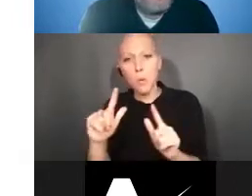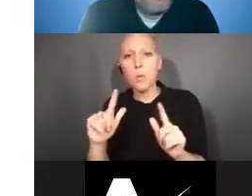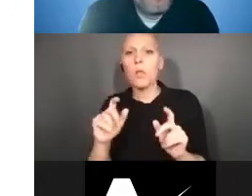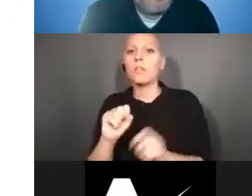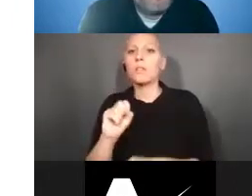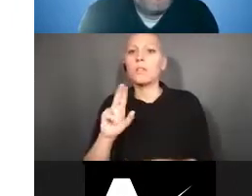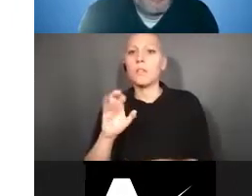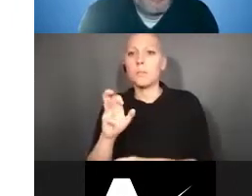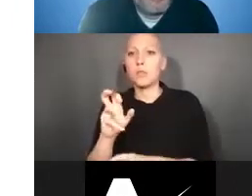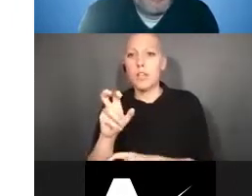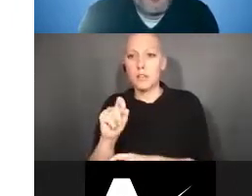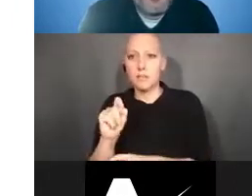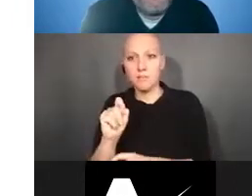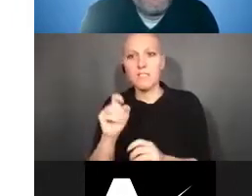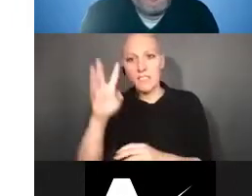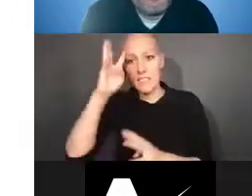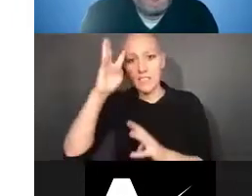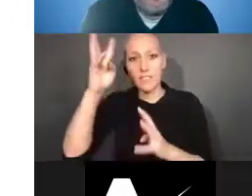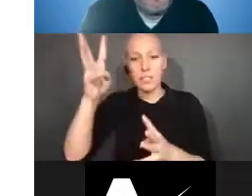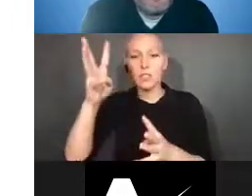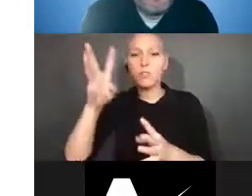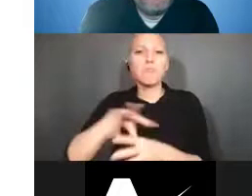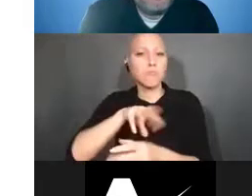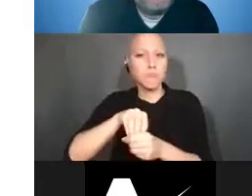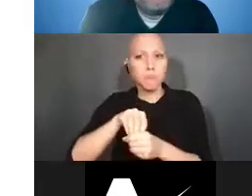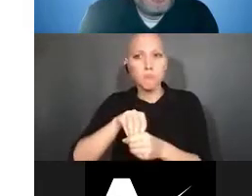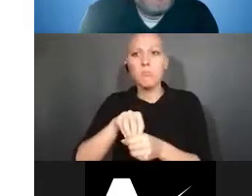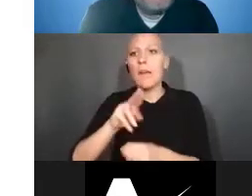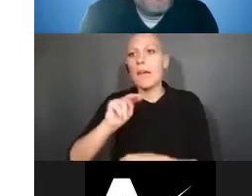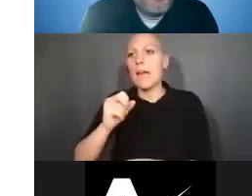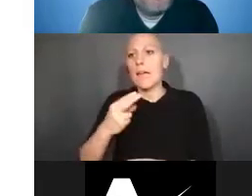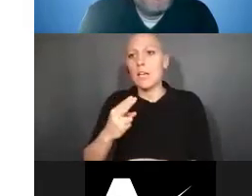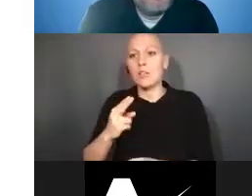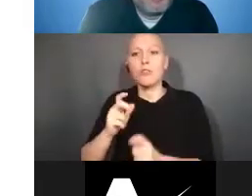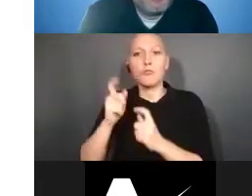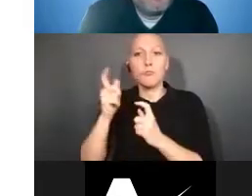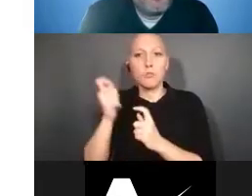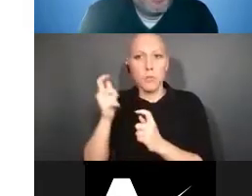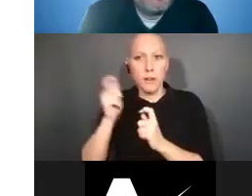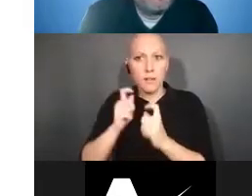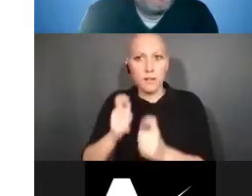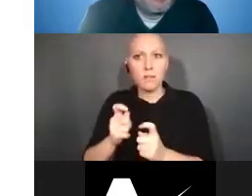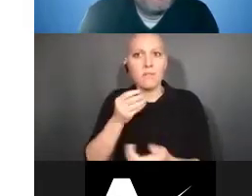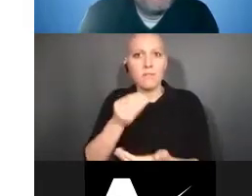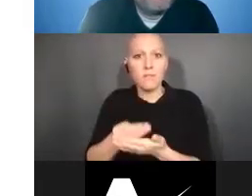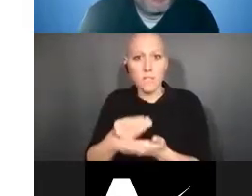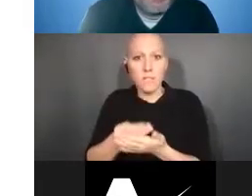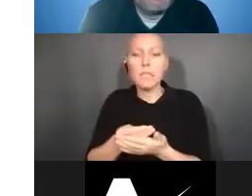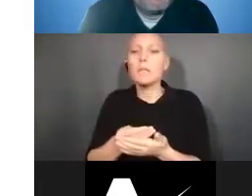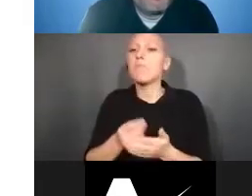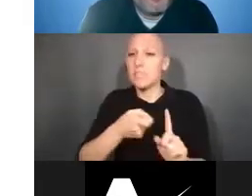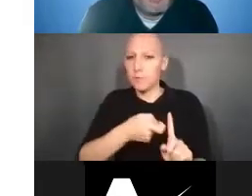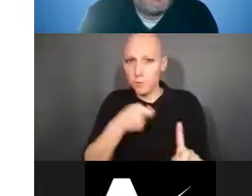regarding new NIH grant funding stems from the Bayh-Dole Act, and again, it was revised in 2018.